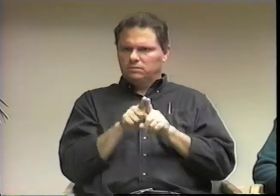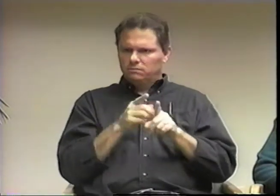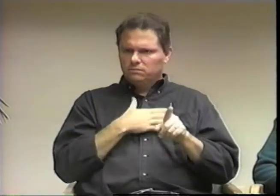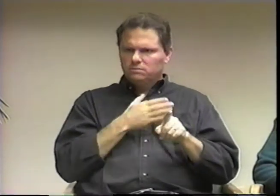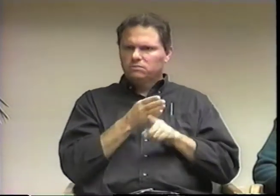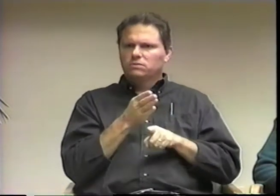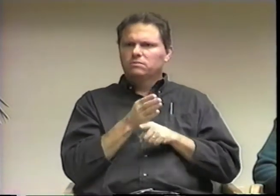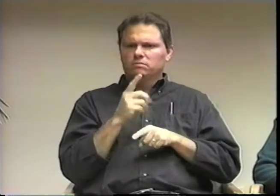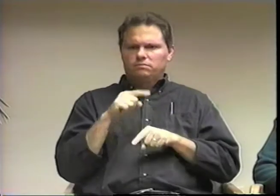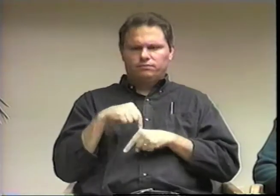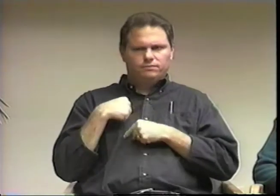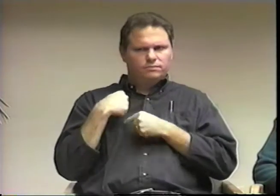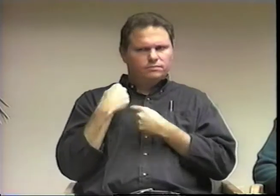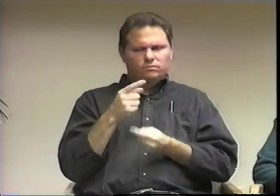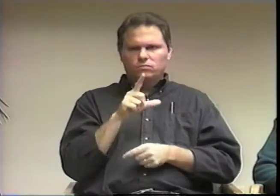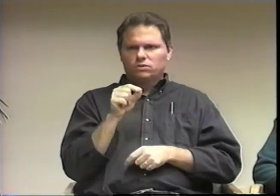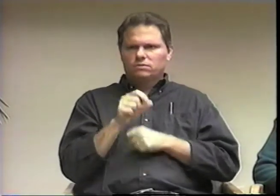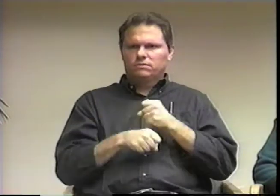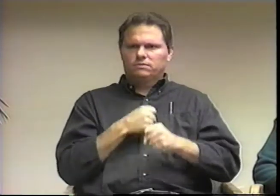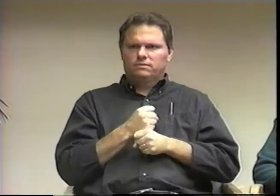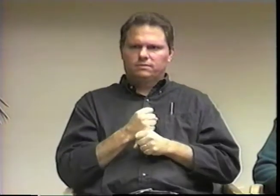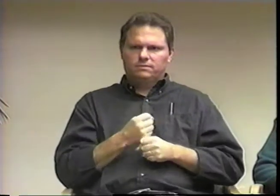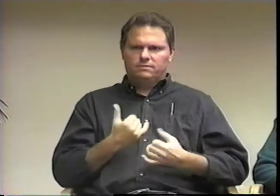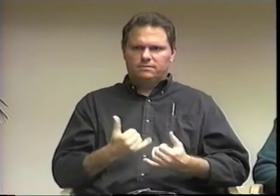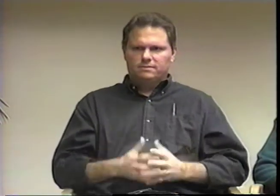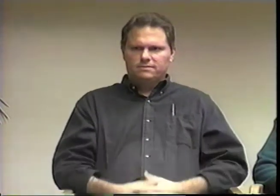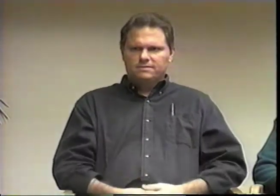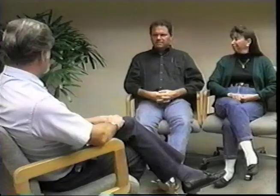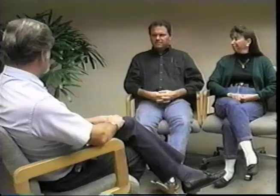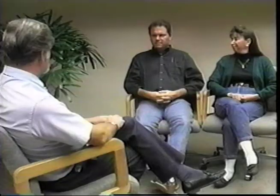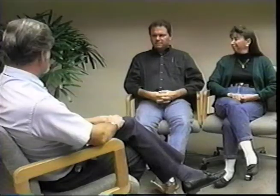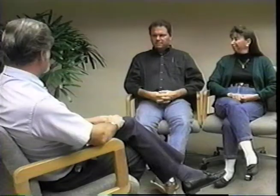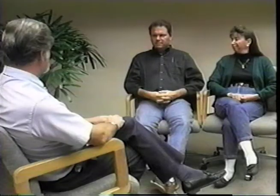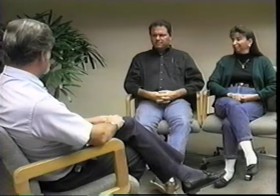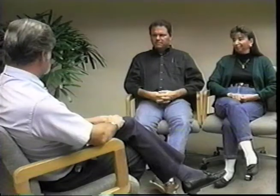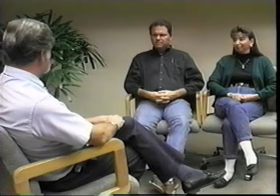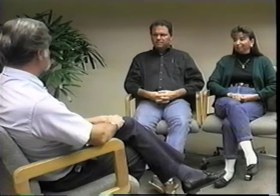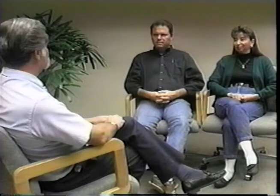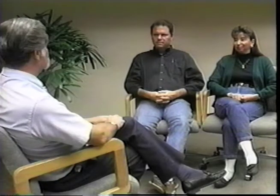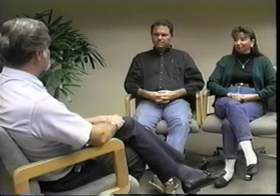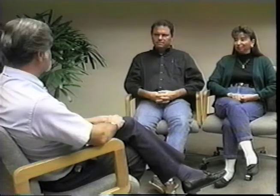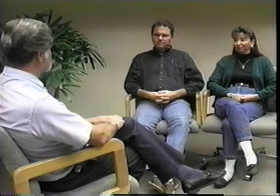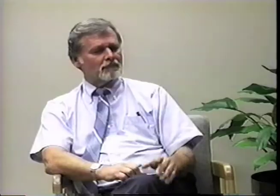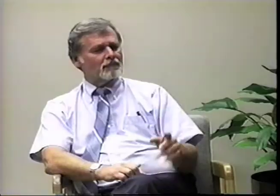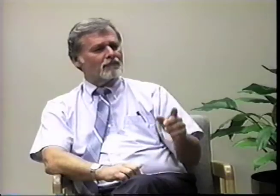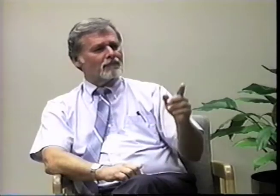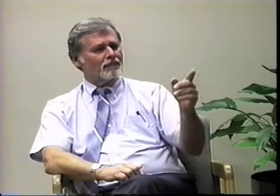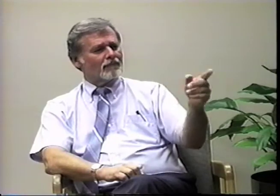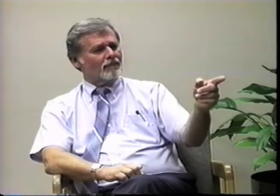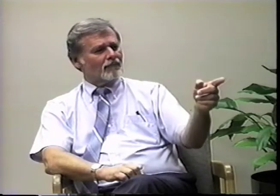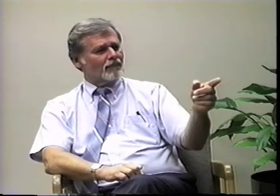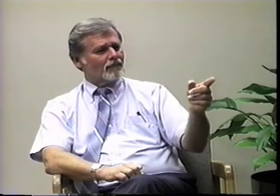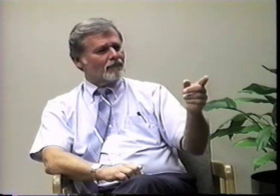I've been employed in my field for the past twenty years.